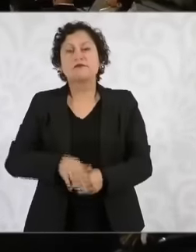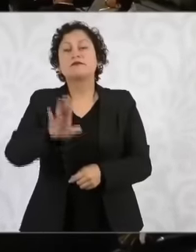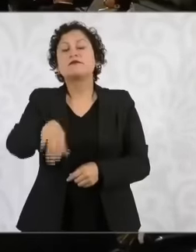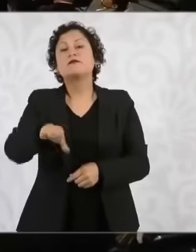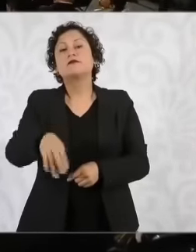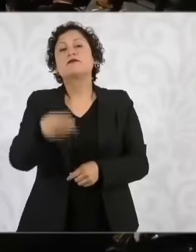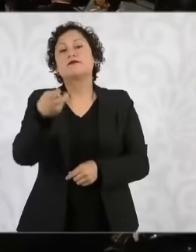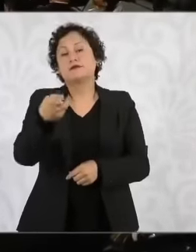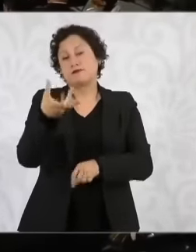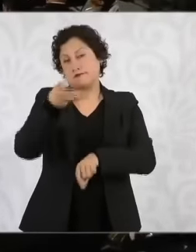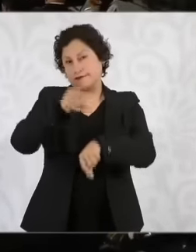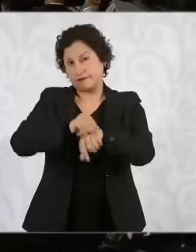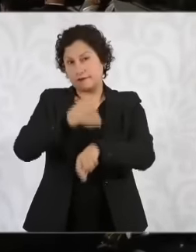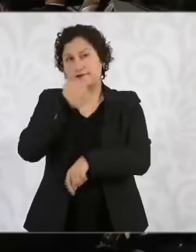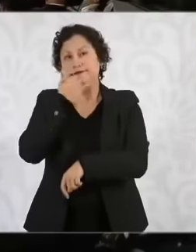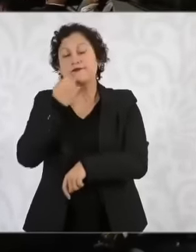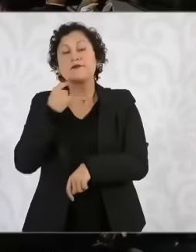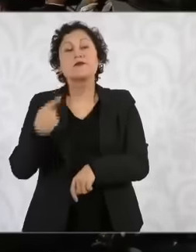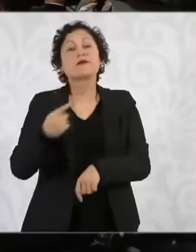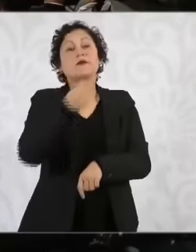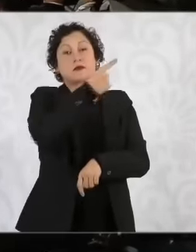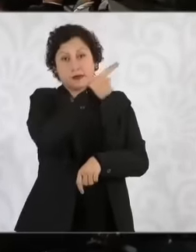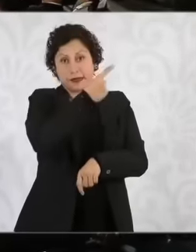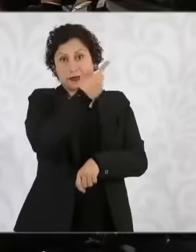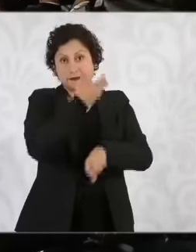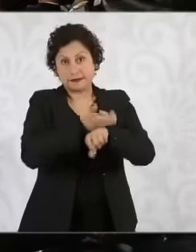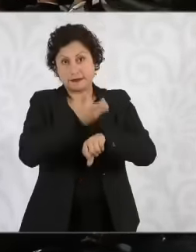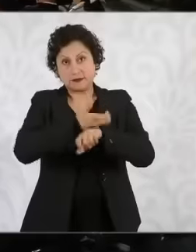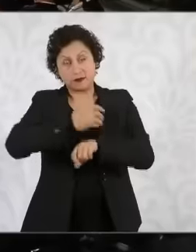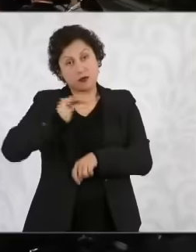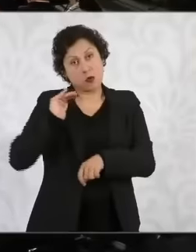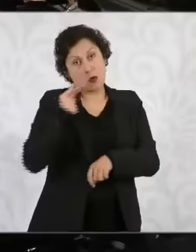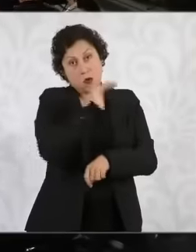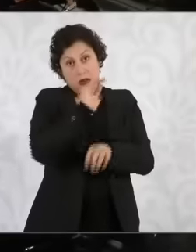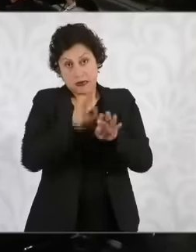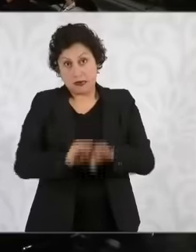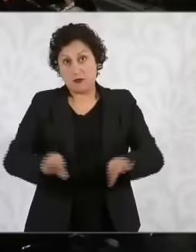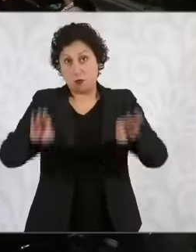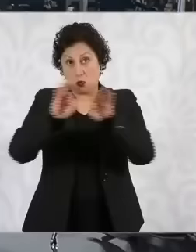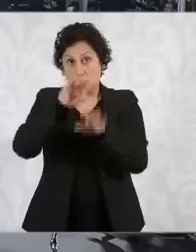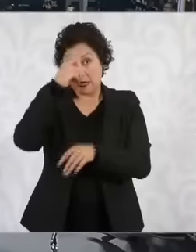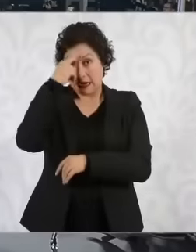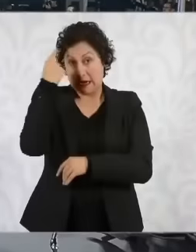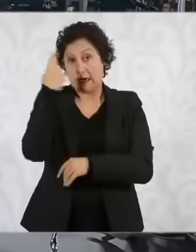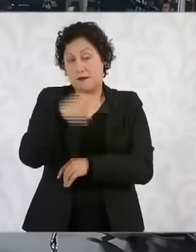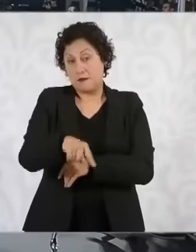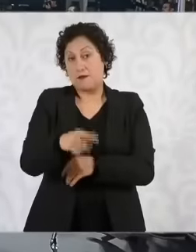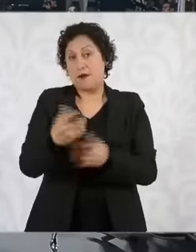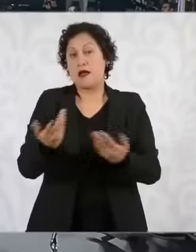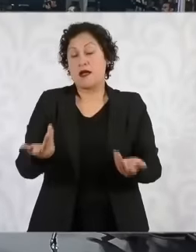if you allow me, it will be important for the I say for this to be able to clarify,